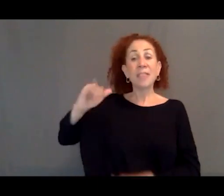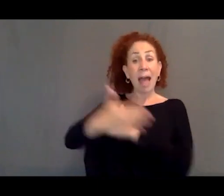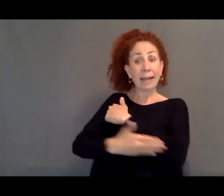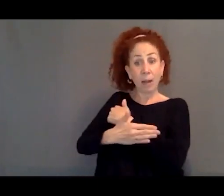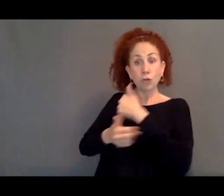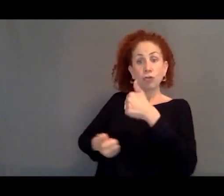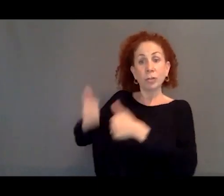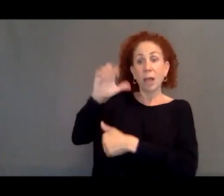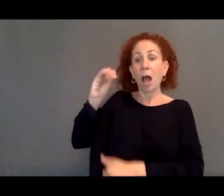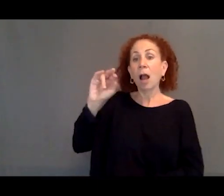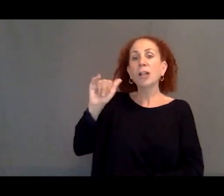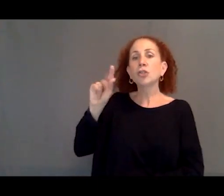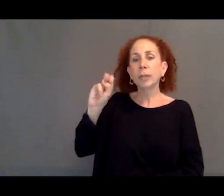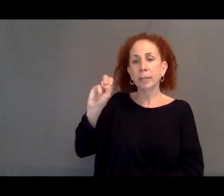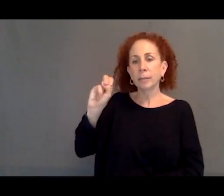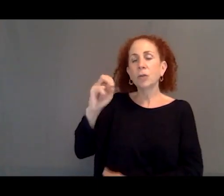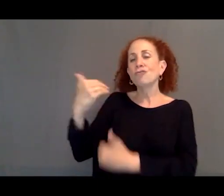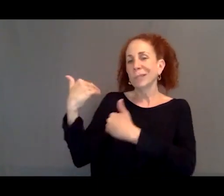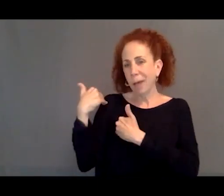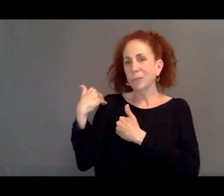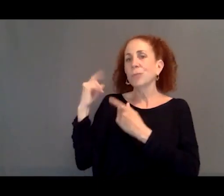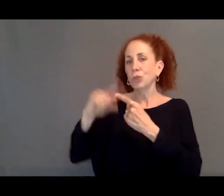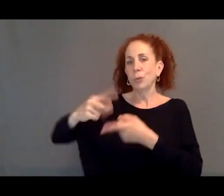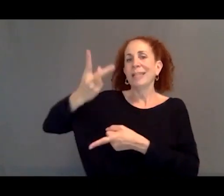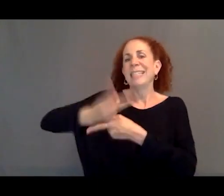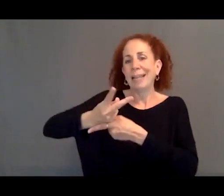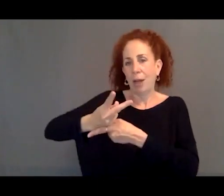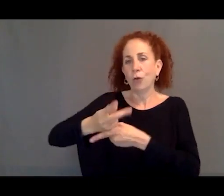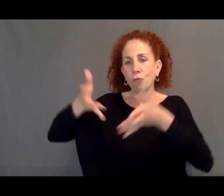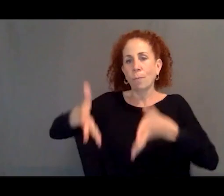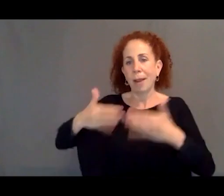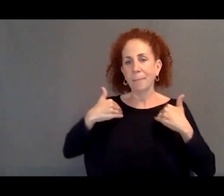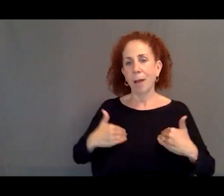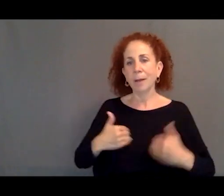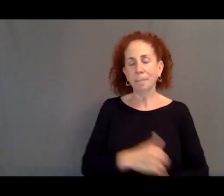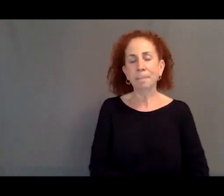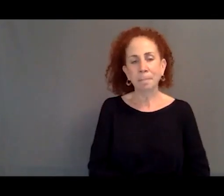to take care of the remains.